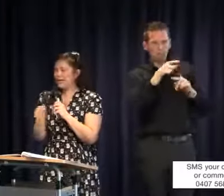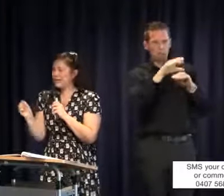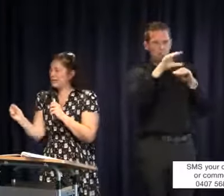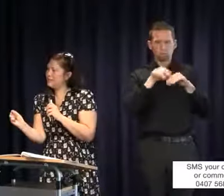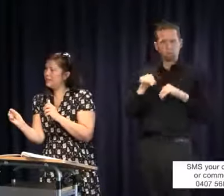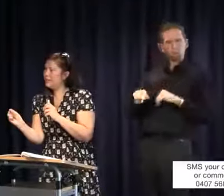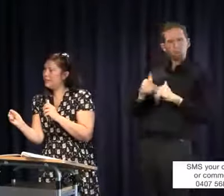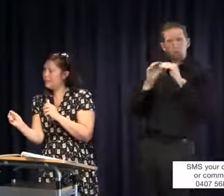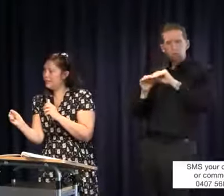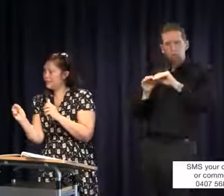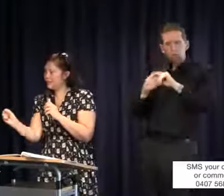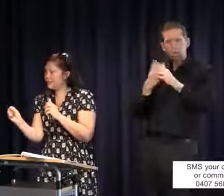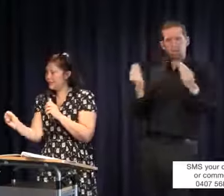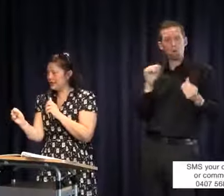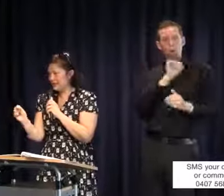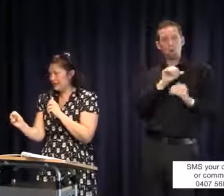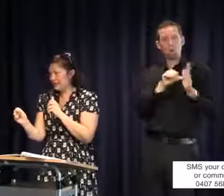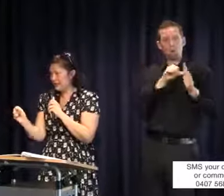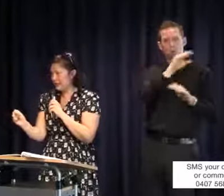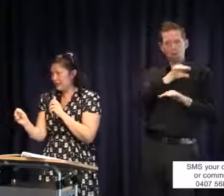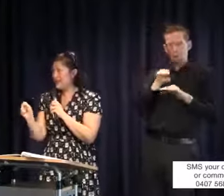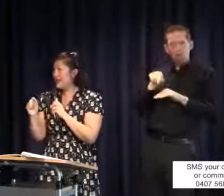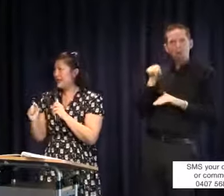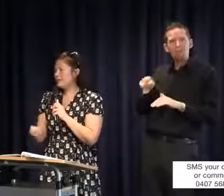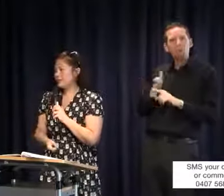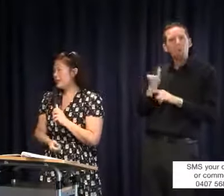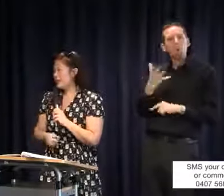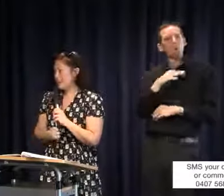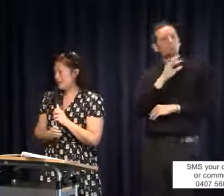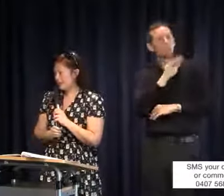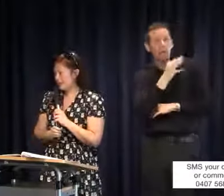allocate some of her funding towards that specific issue. I was told that I am not entitled